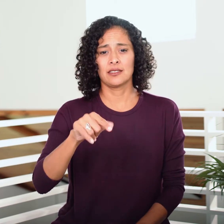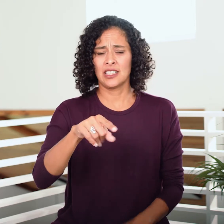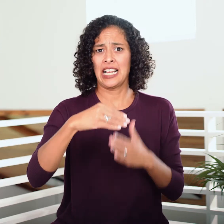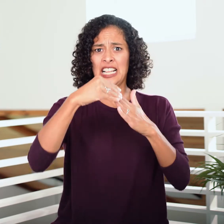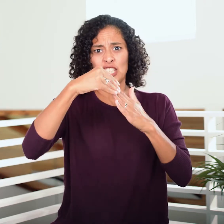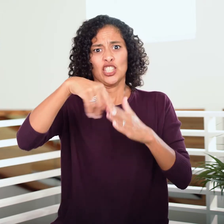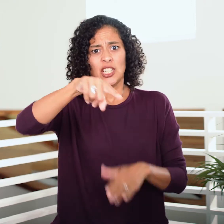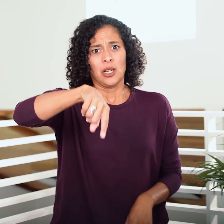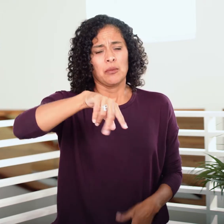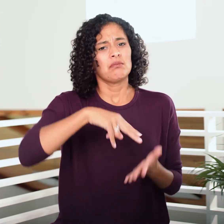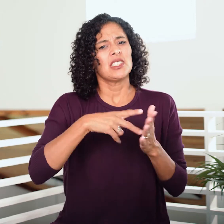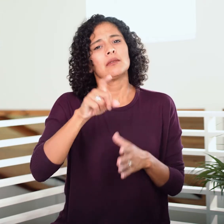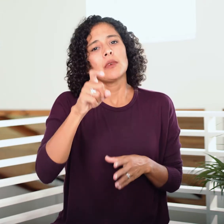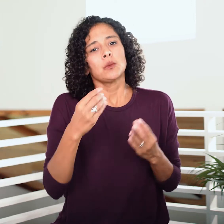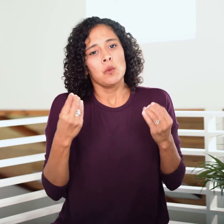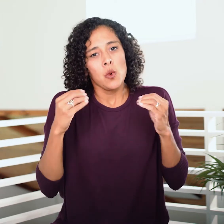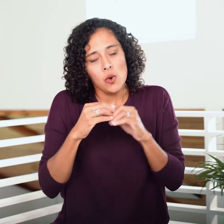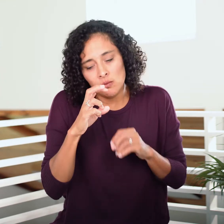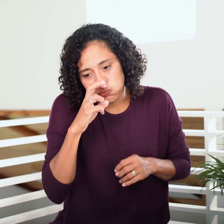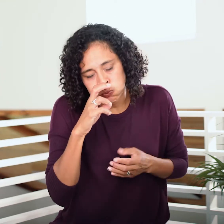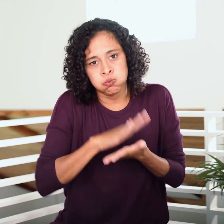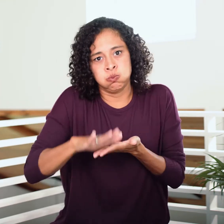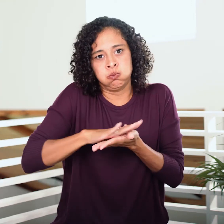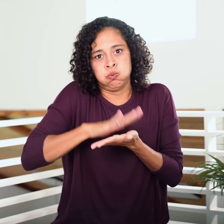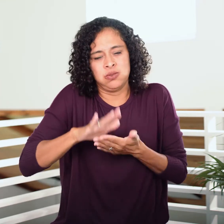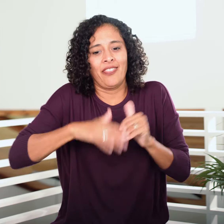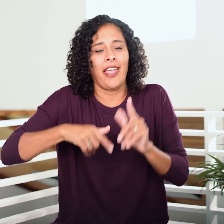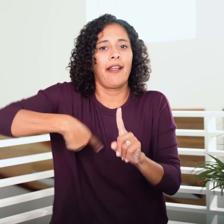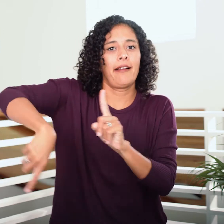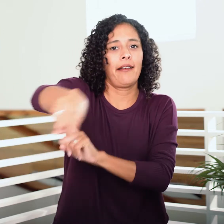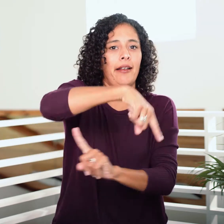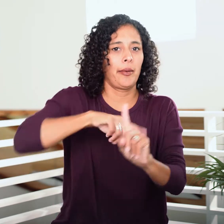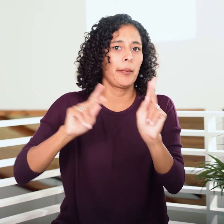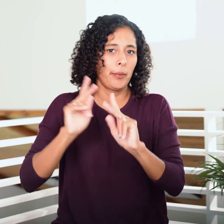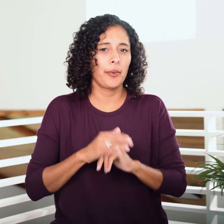Their position of leadership requires them to undergo an even more thorough cleansing process than the people undergo.